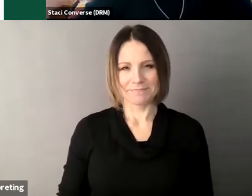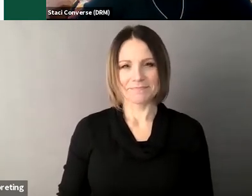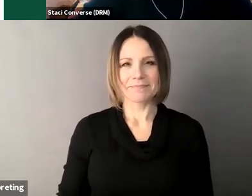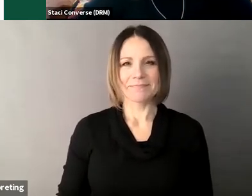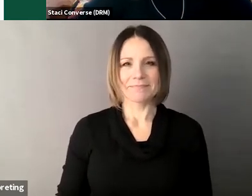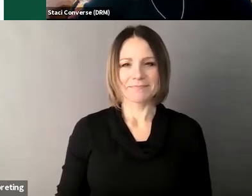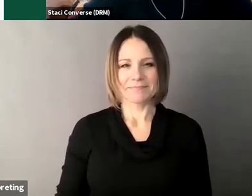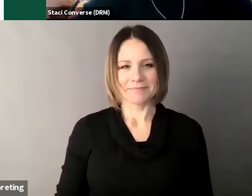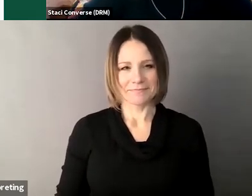you